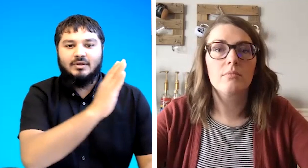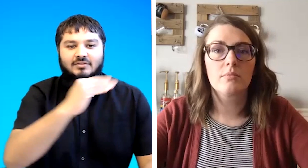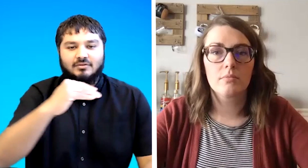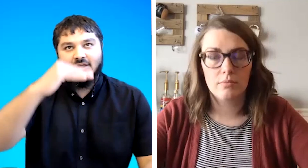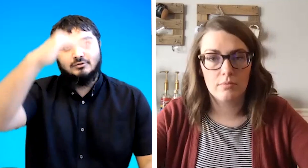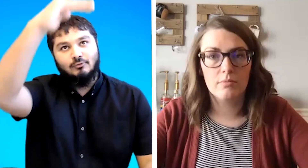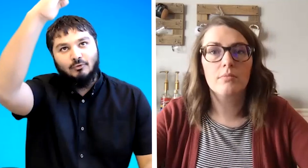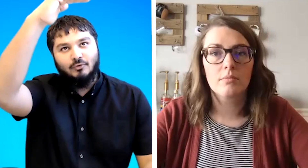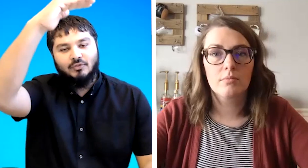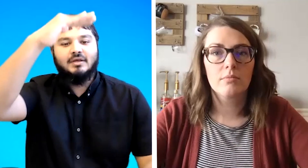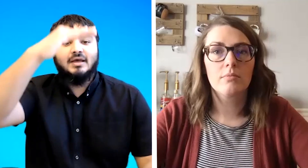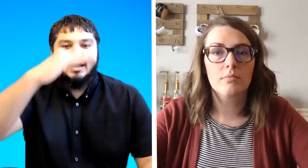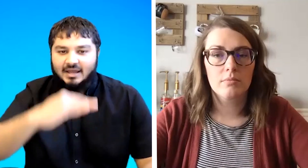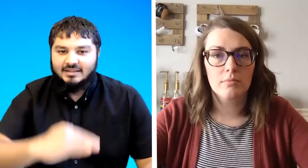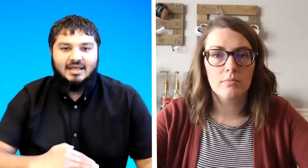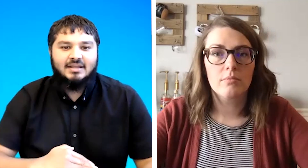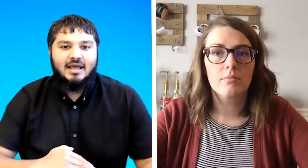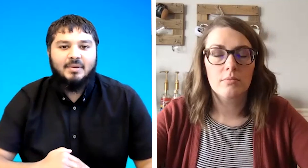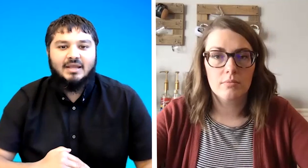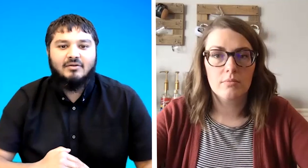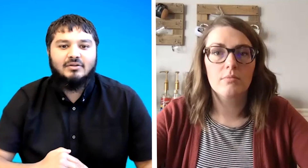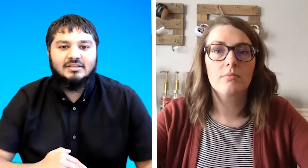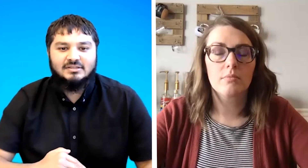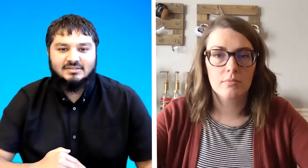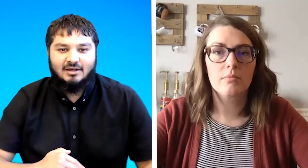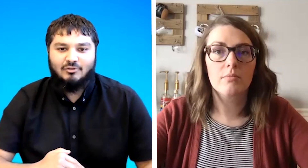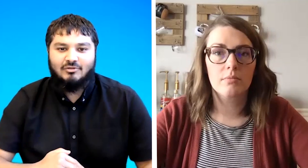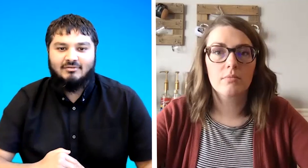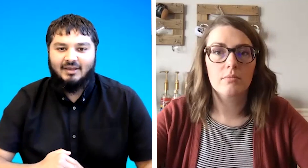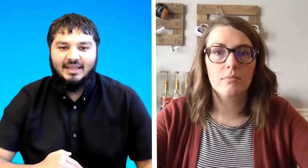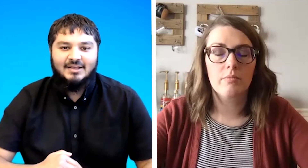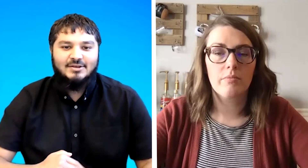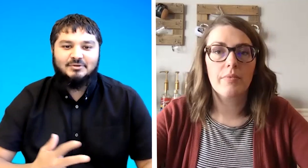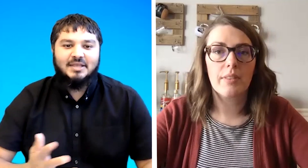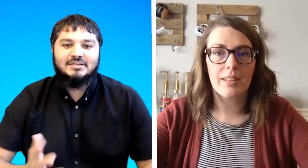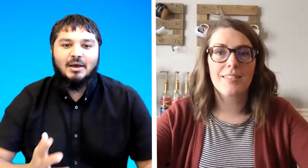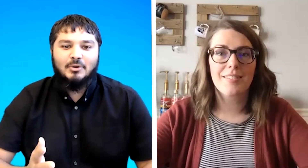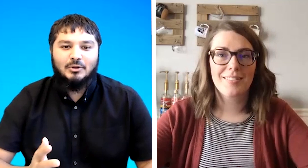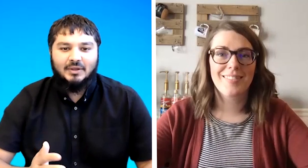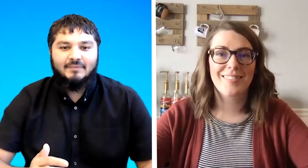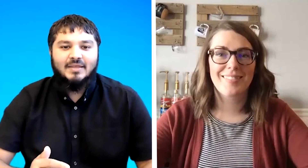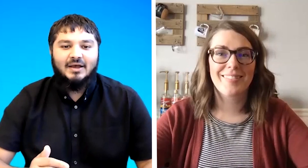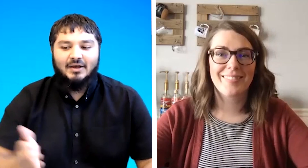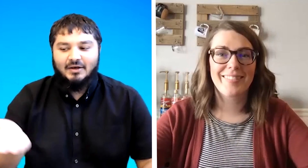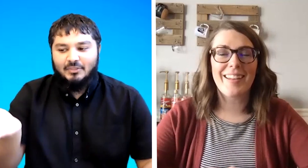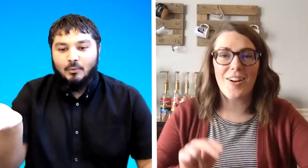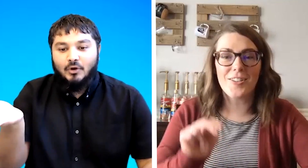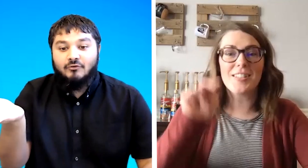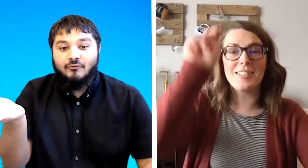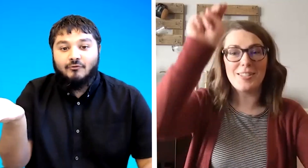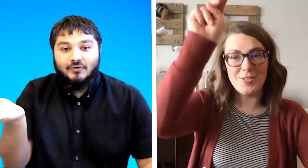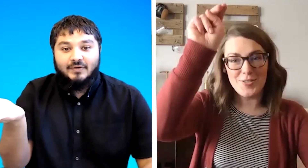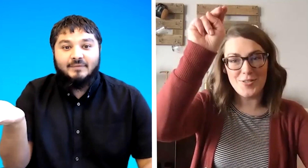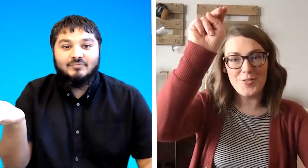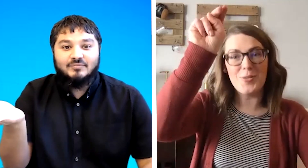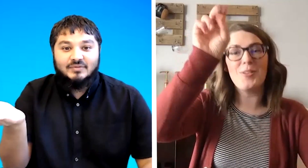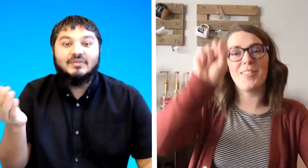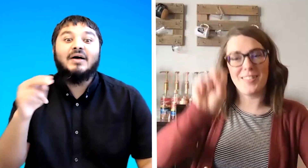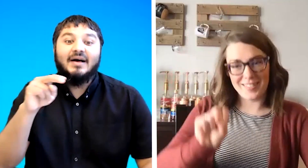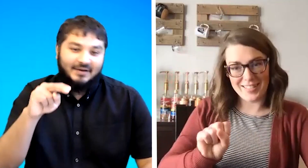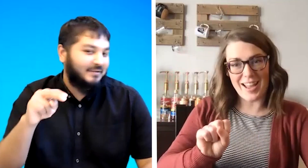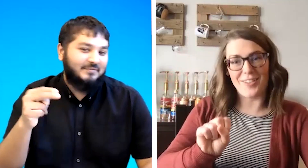so that's north and that coming down is south okay so that's how we do it uh the word north south